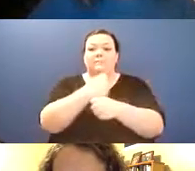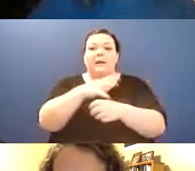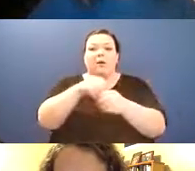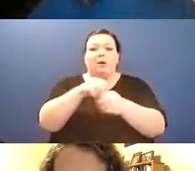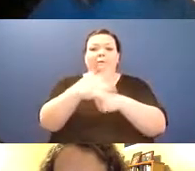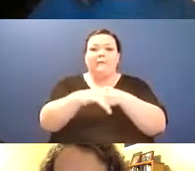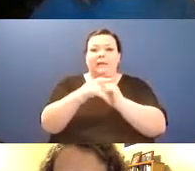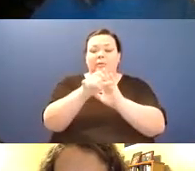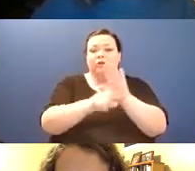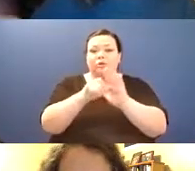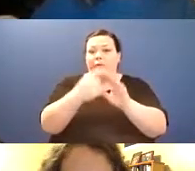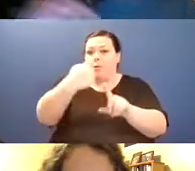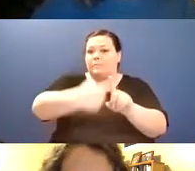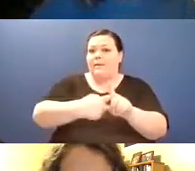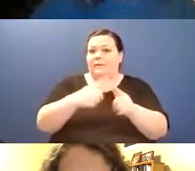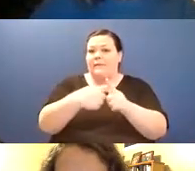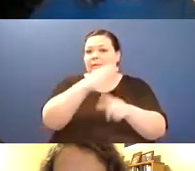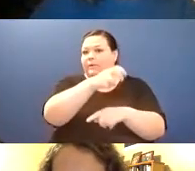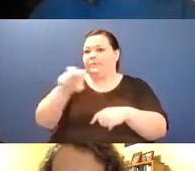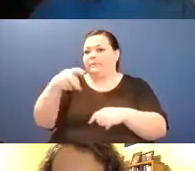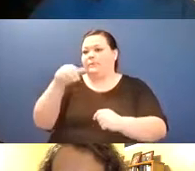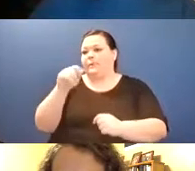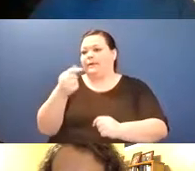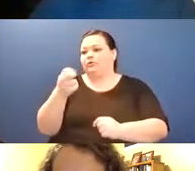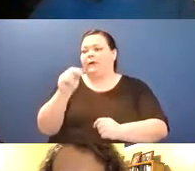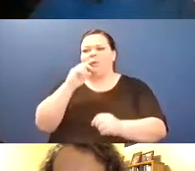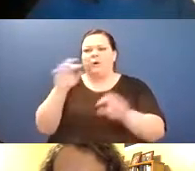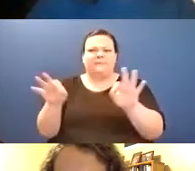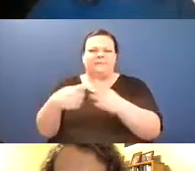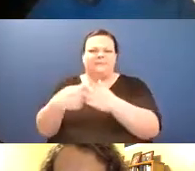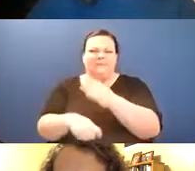and the reader, and then remember again this is your space to use respectfully as you need,